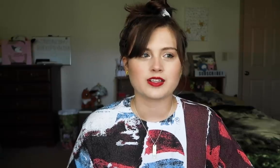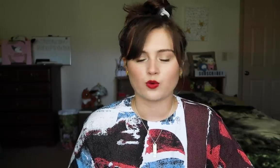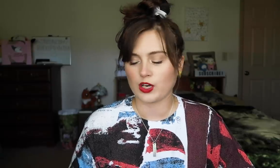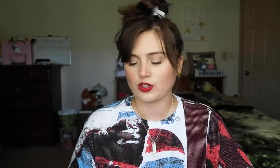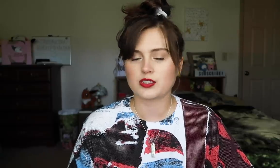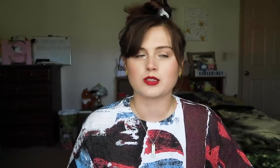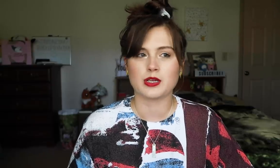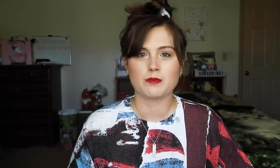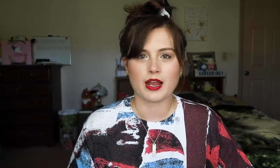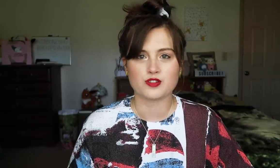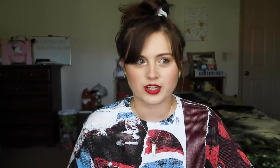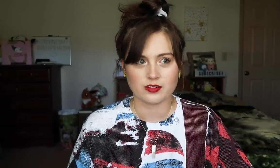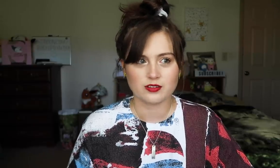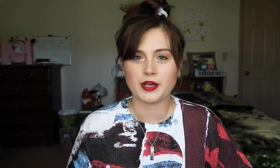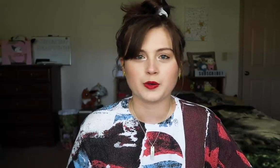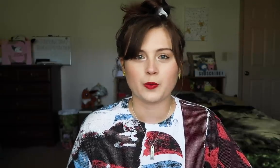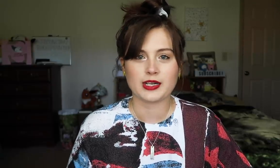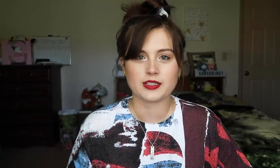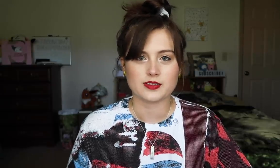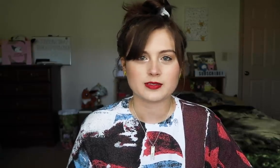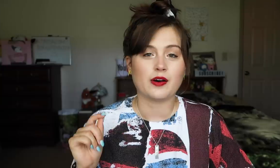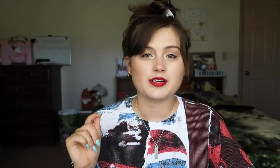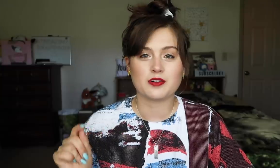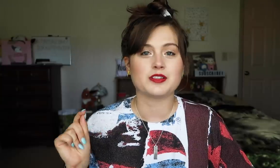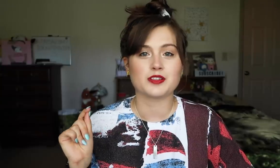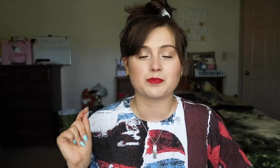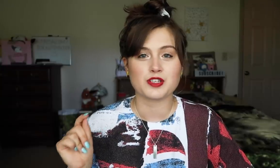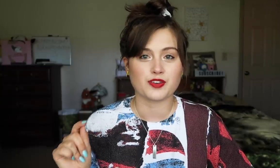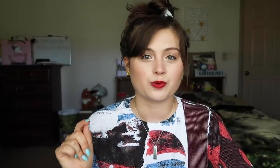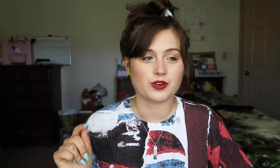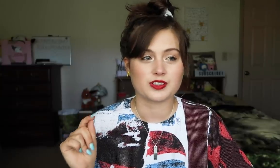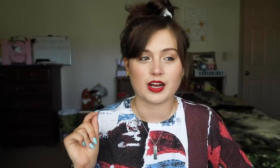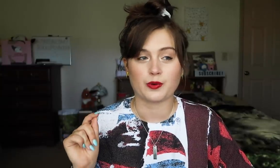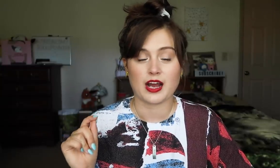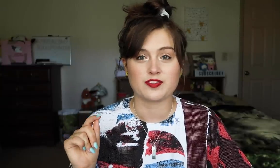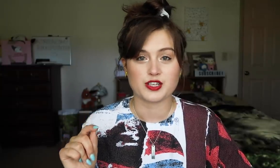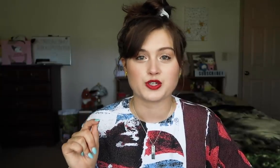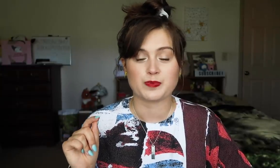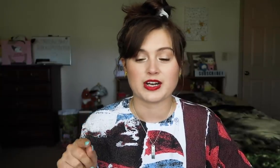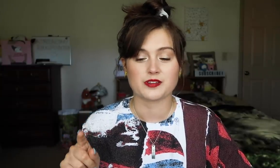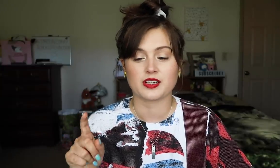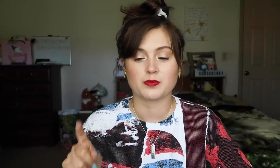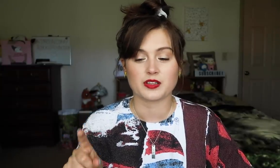instead of what it looks to be, man-shin. And I don't know what it is. Now, I know that there's a bunch of other words that I would have issues pronouncing